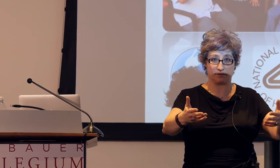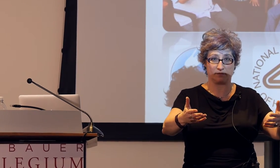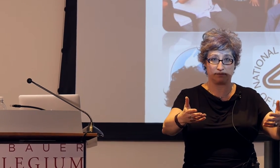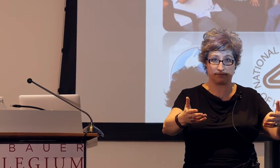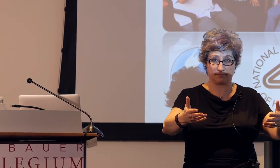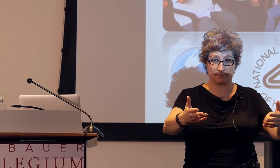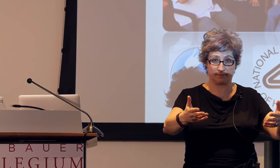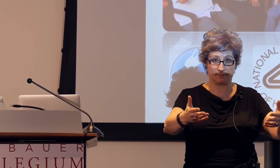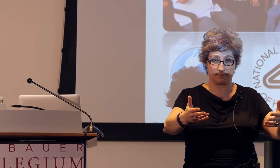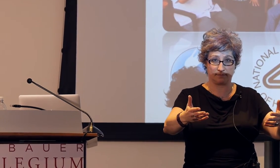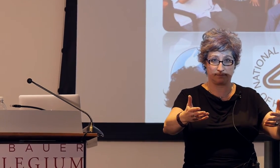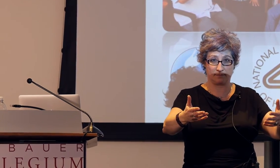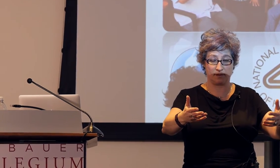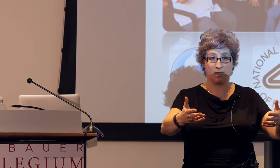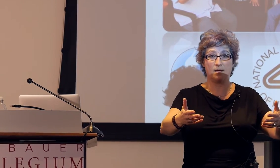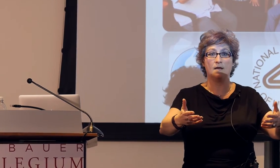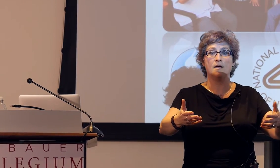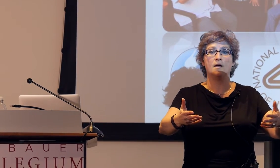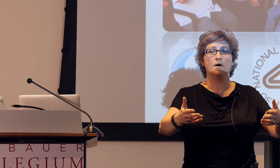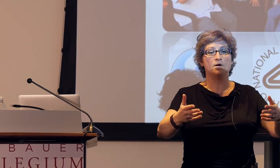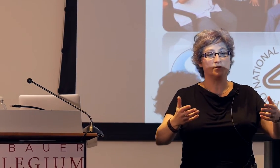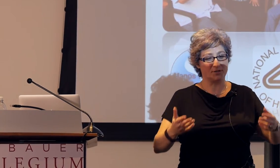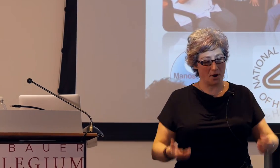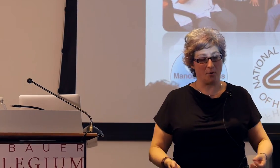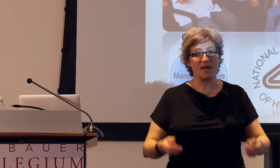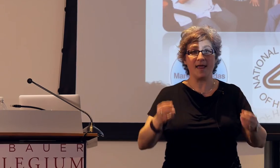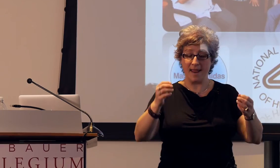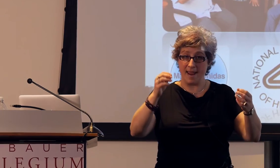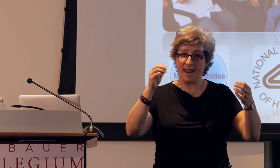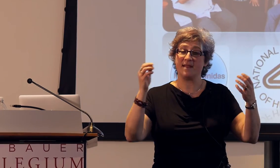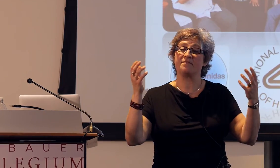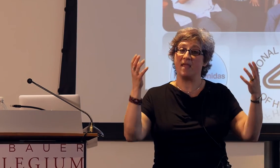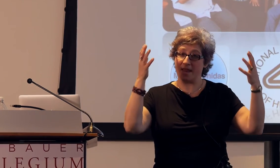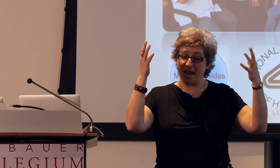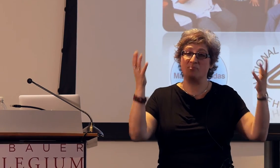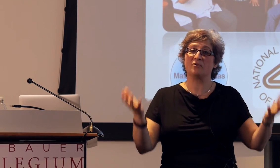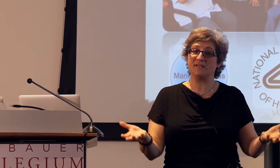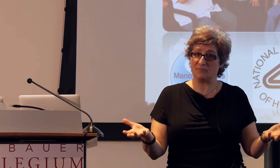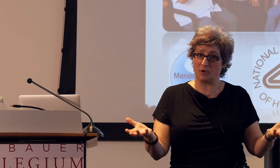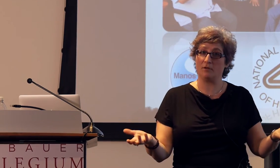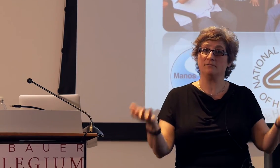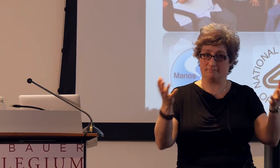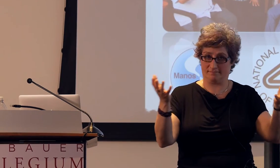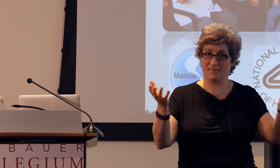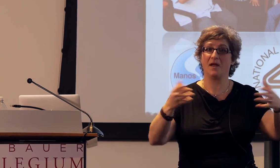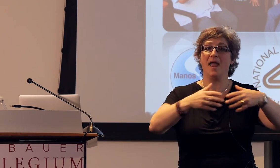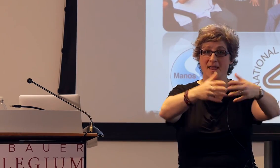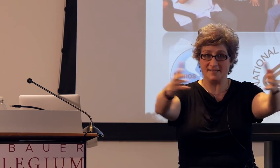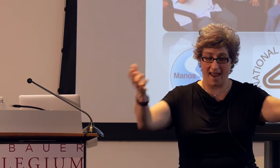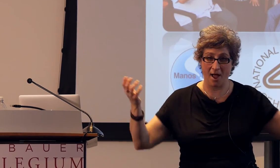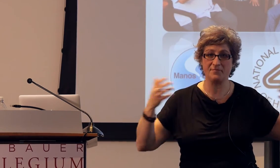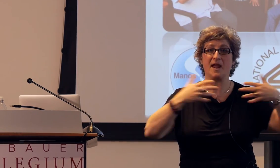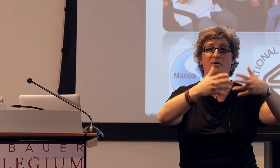[Woman] Right, so this then becomes part of the language. So, in principle, is out there in the world for the